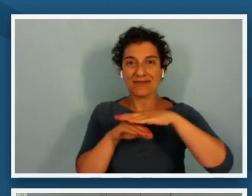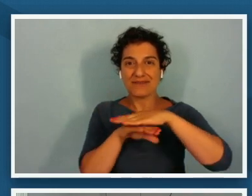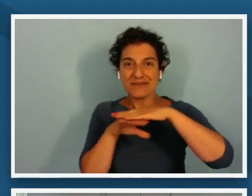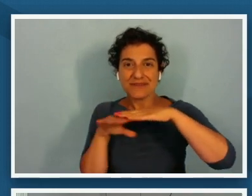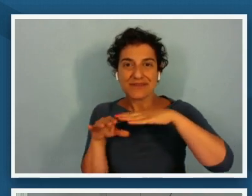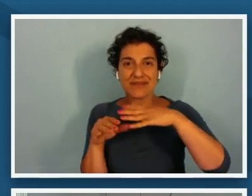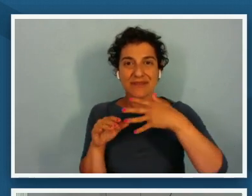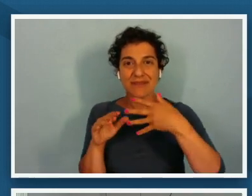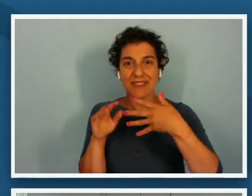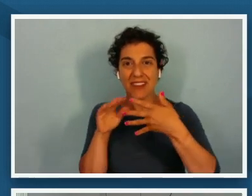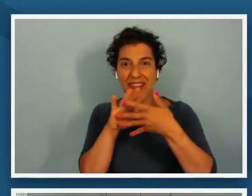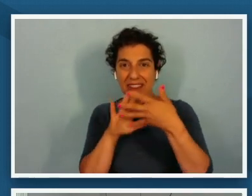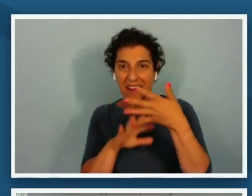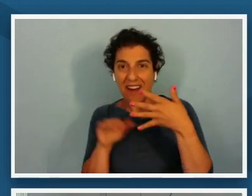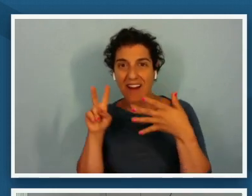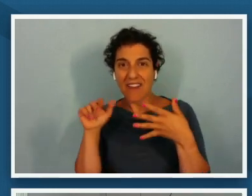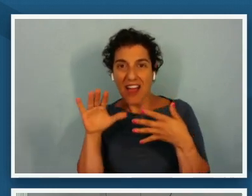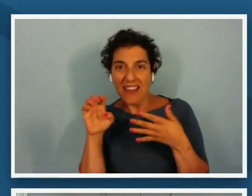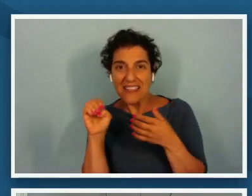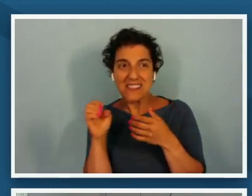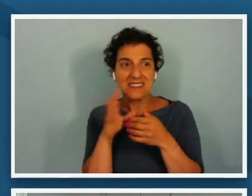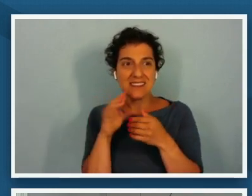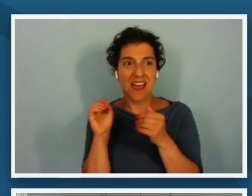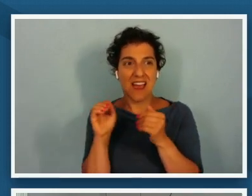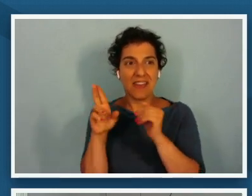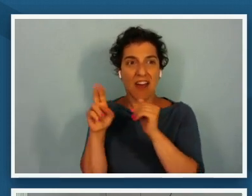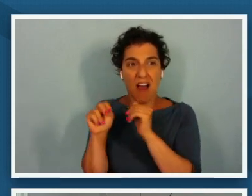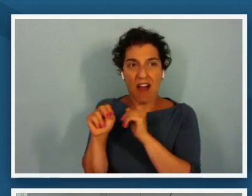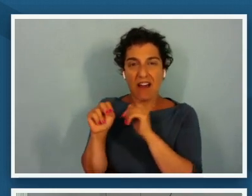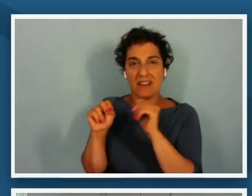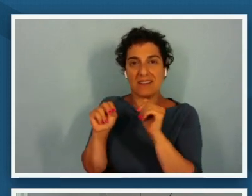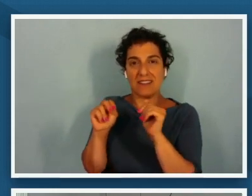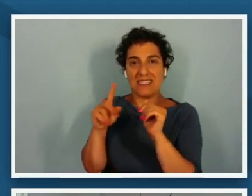untelling and and all of that um